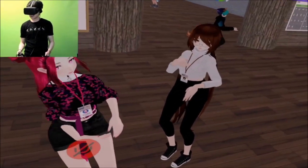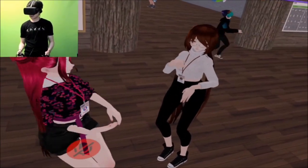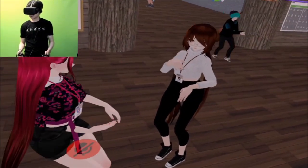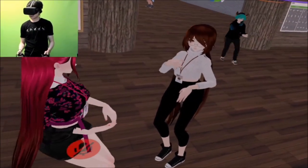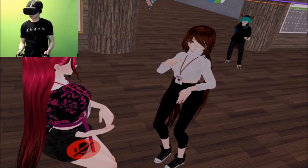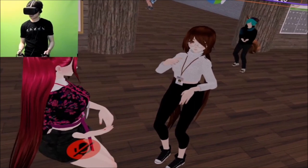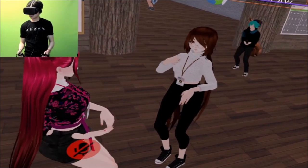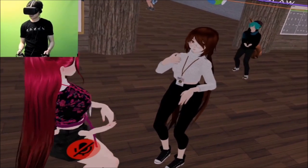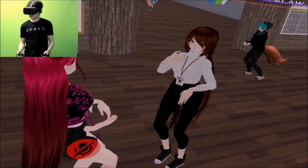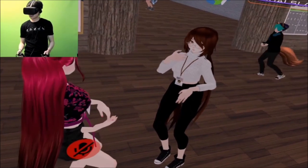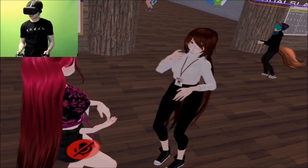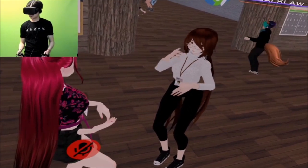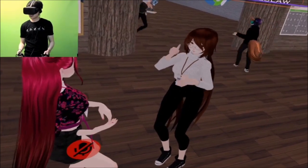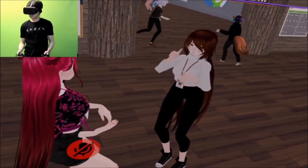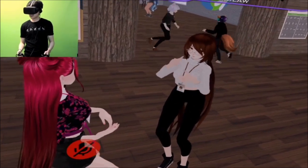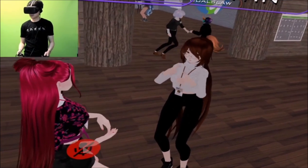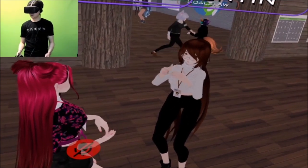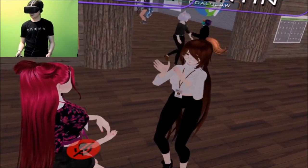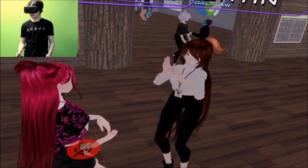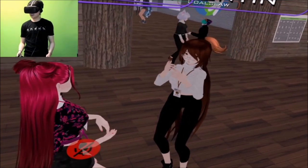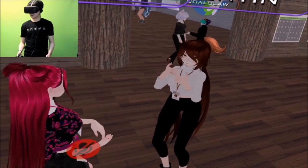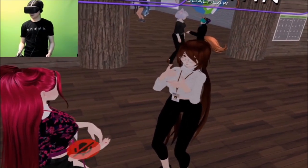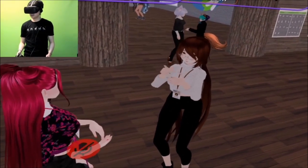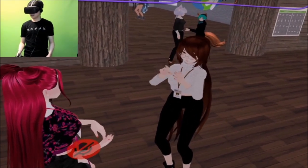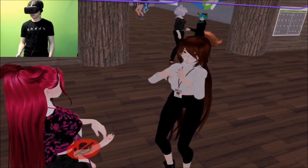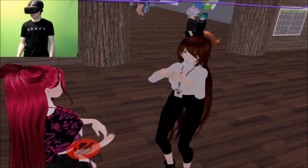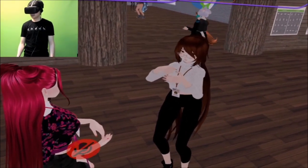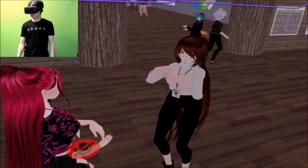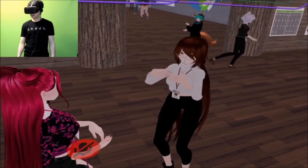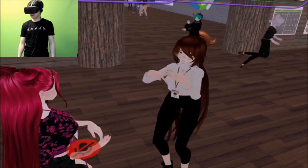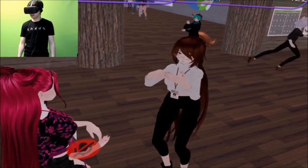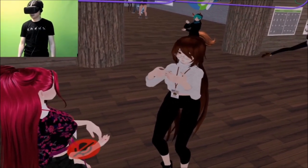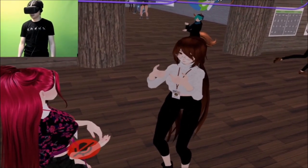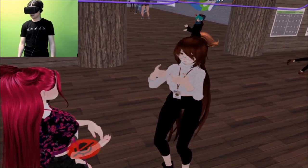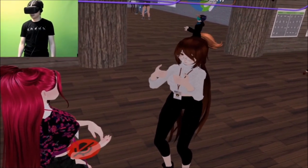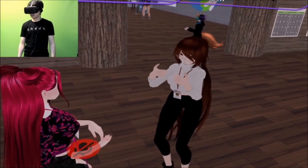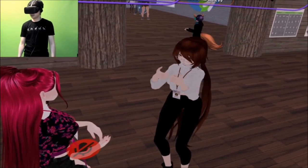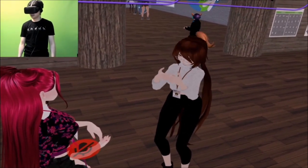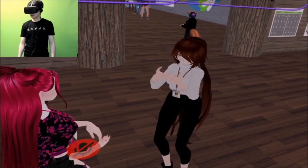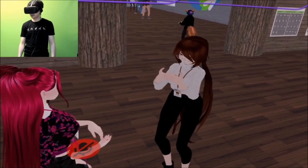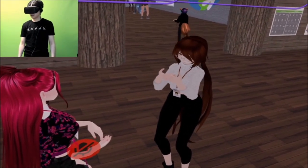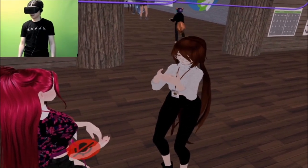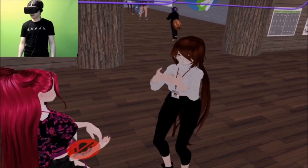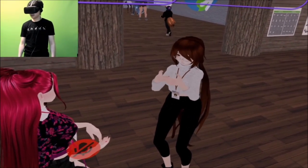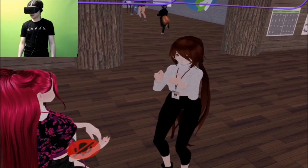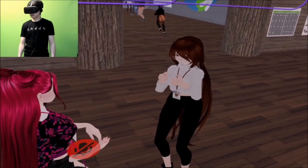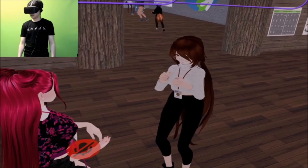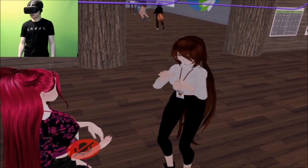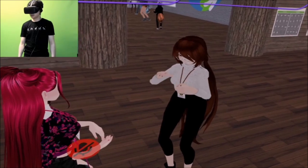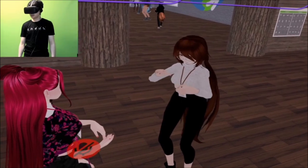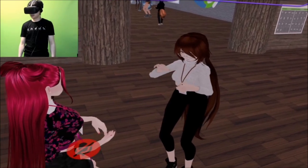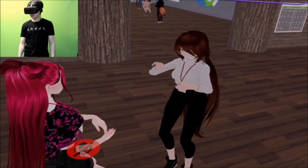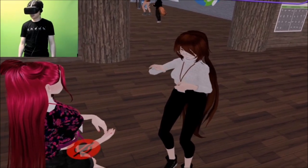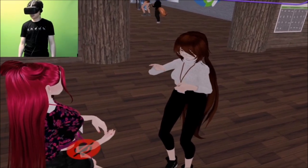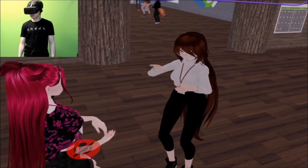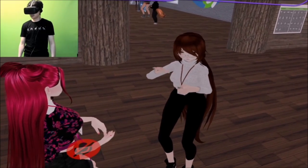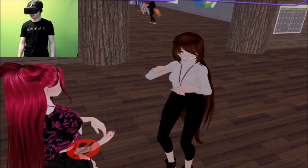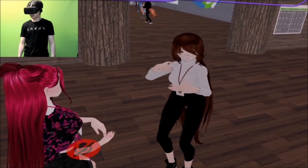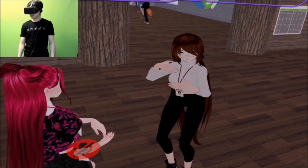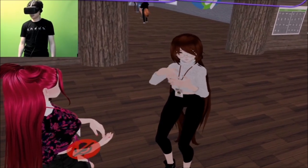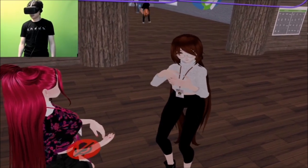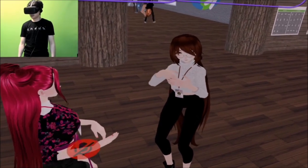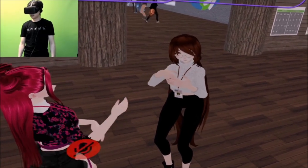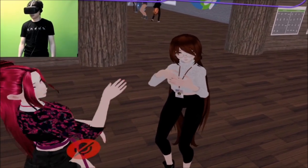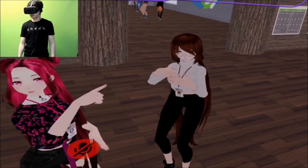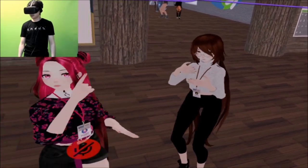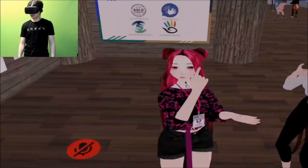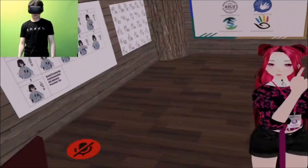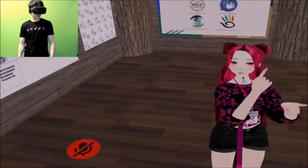I remember I watched one of his videos. What was the game called?